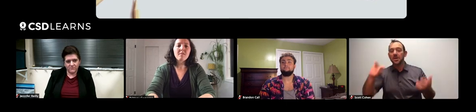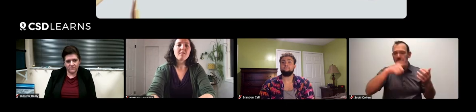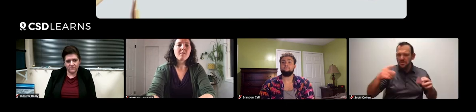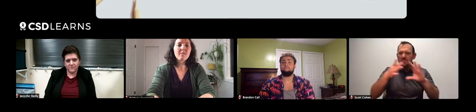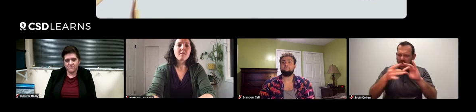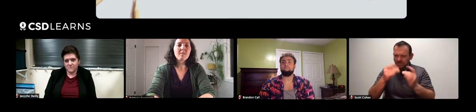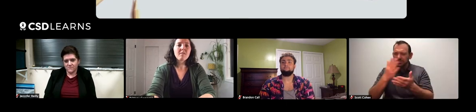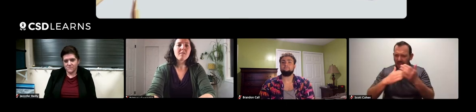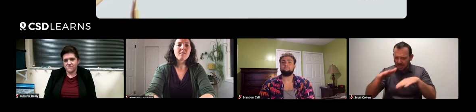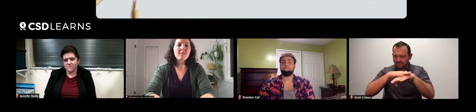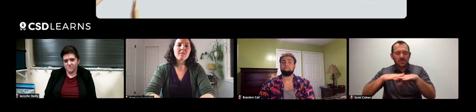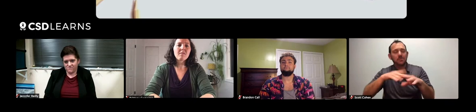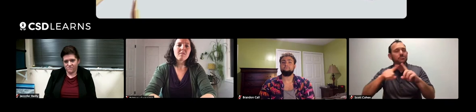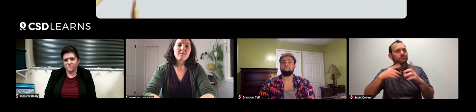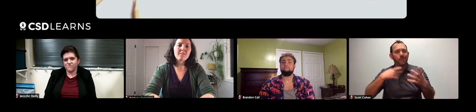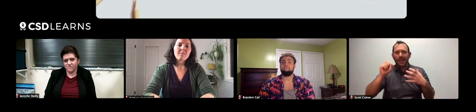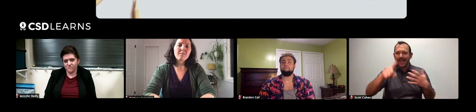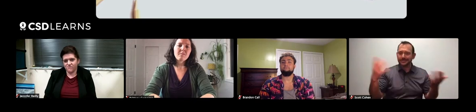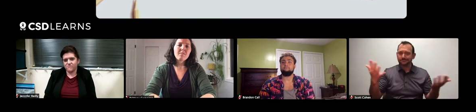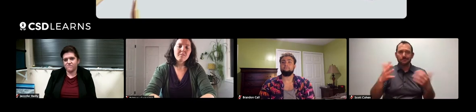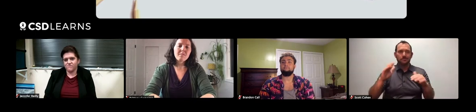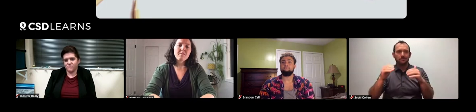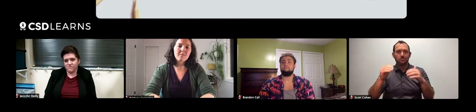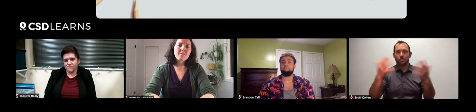We've touched upon it, but I'd like to ask directly.